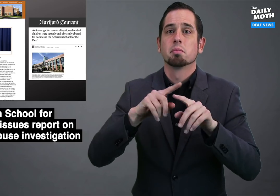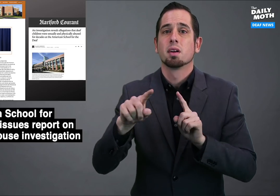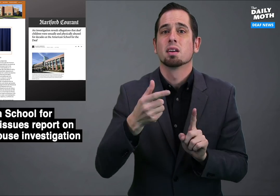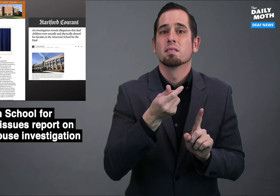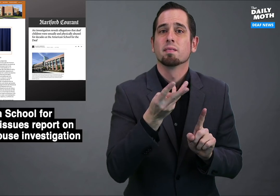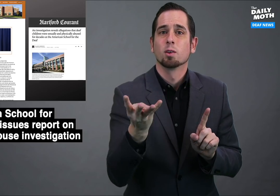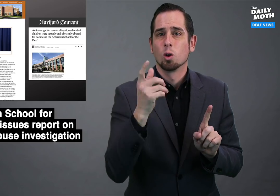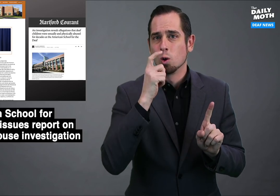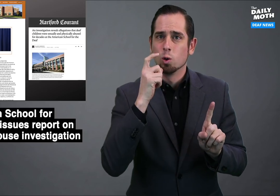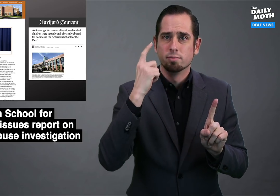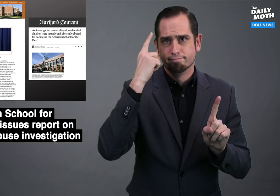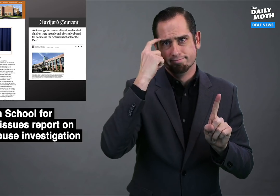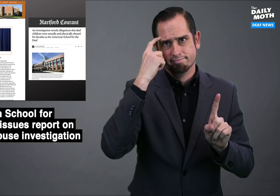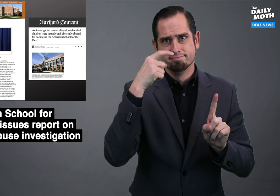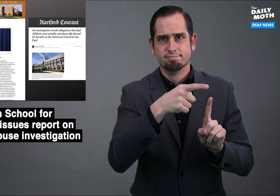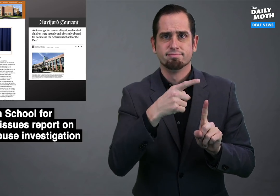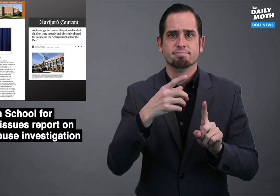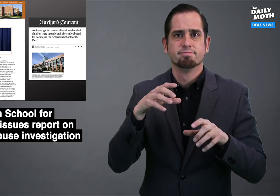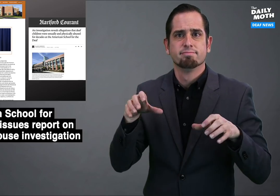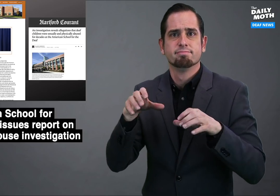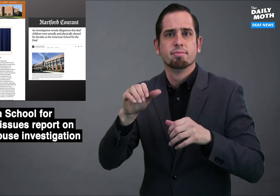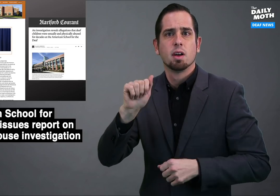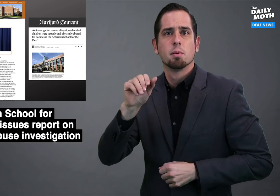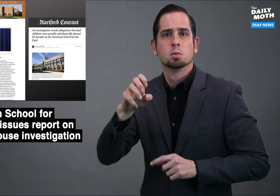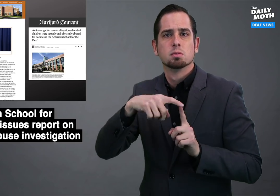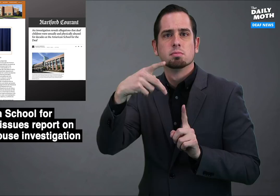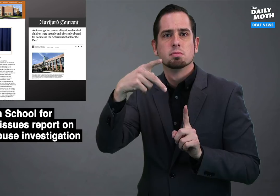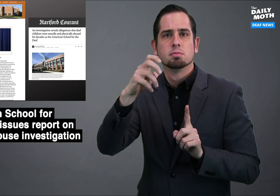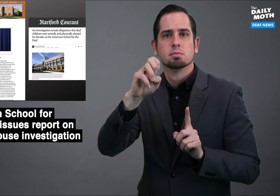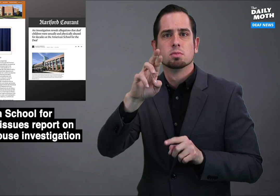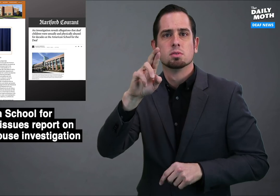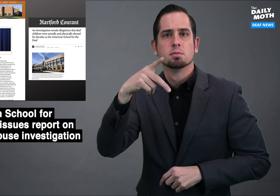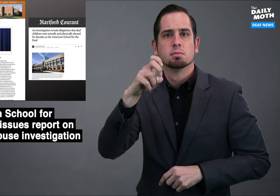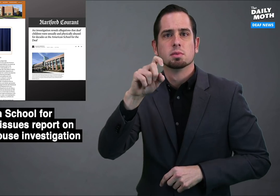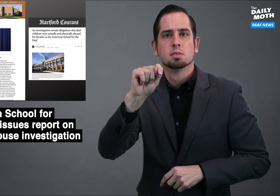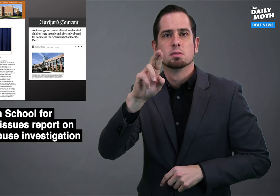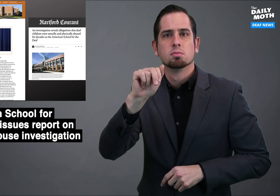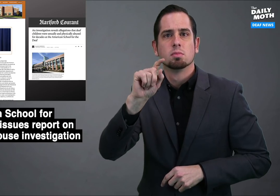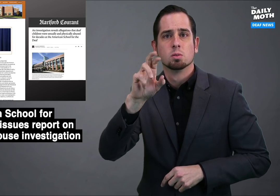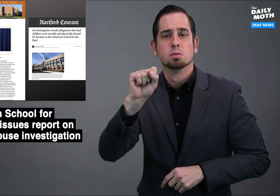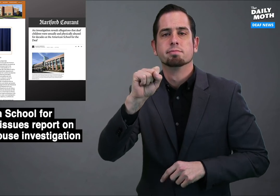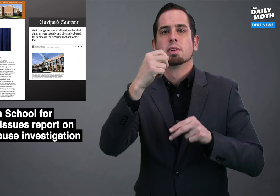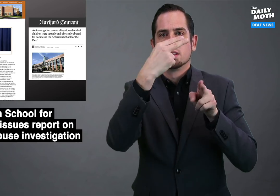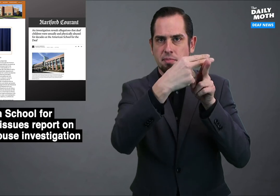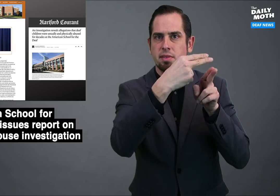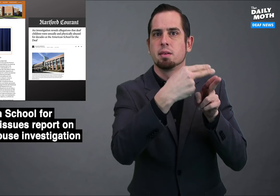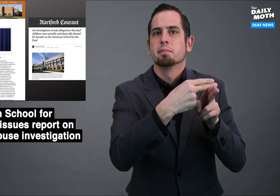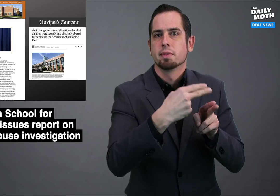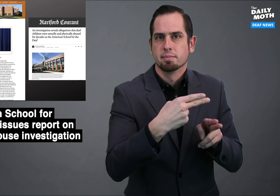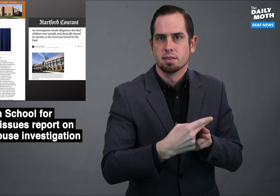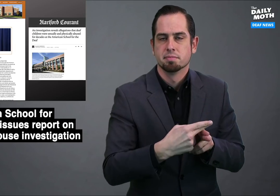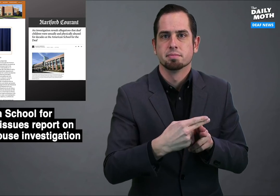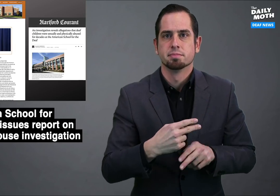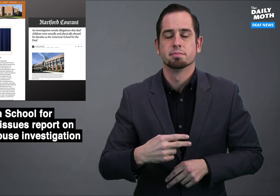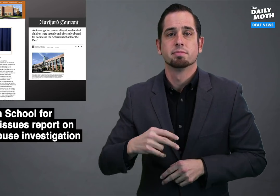but several alleged perpetrators were named.